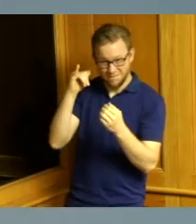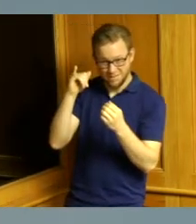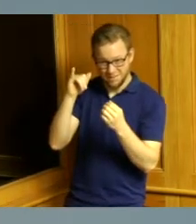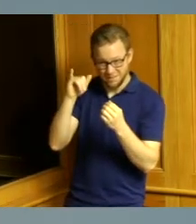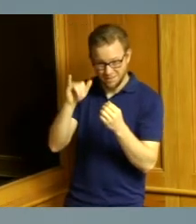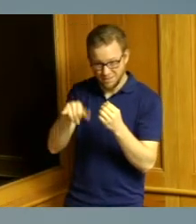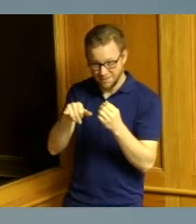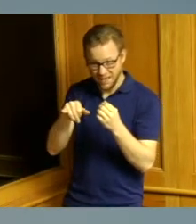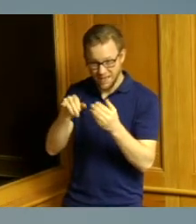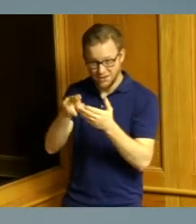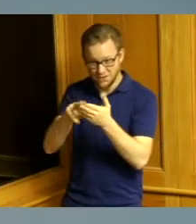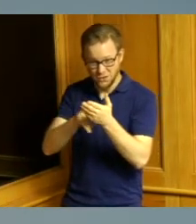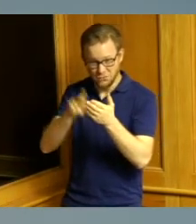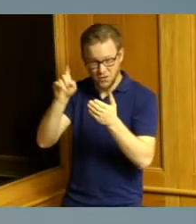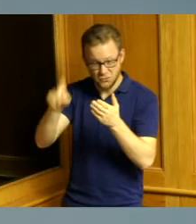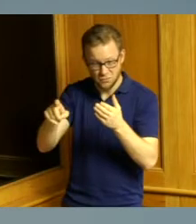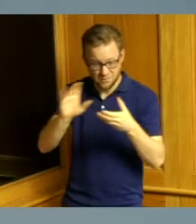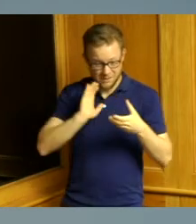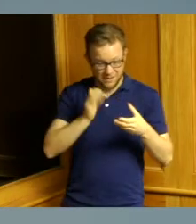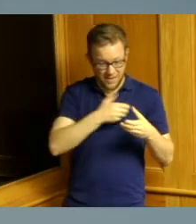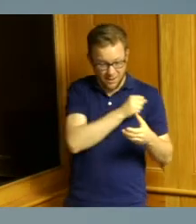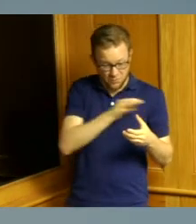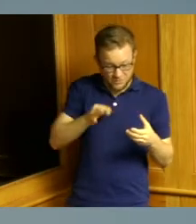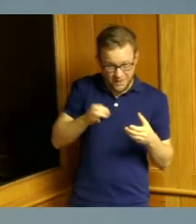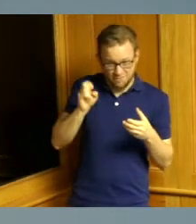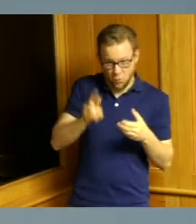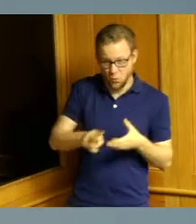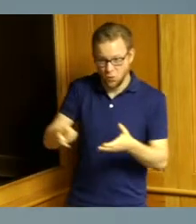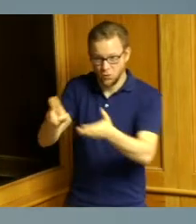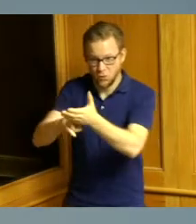from internal staff and and I can understand a member of the public who might be watching